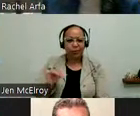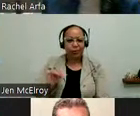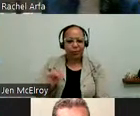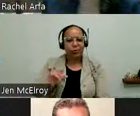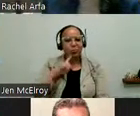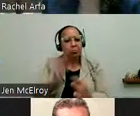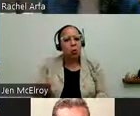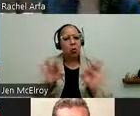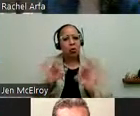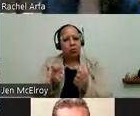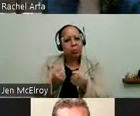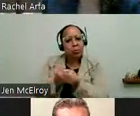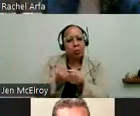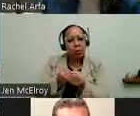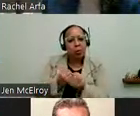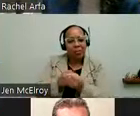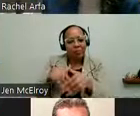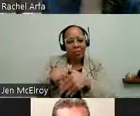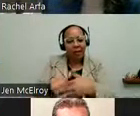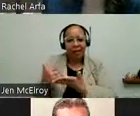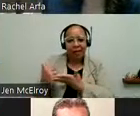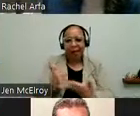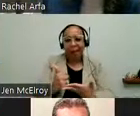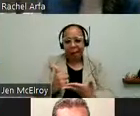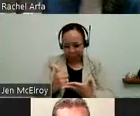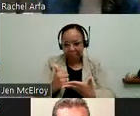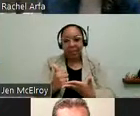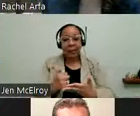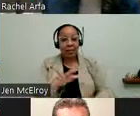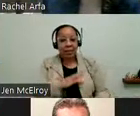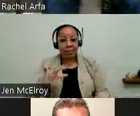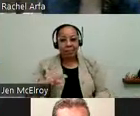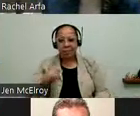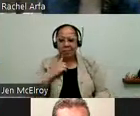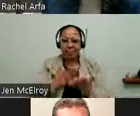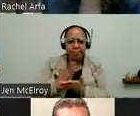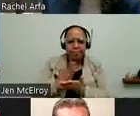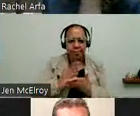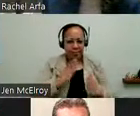support the parade and help the committee navigate the city process.